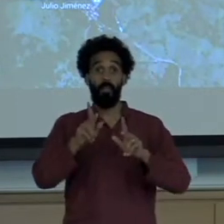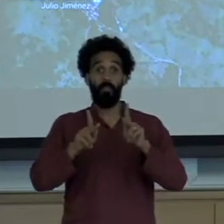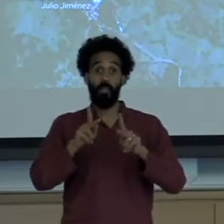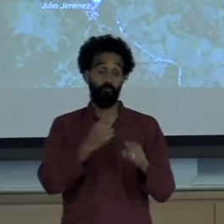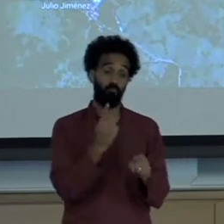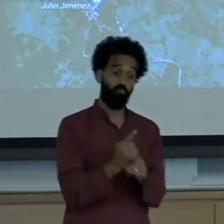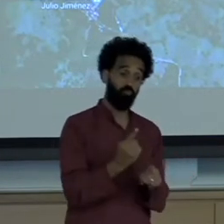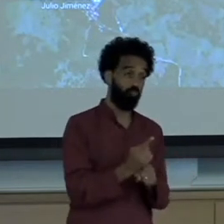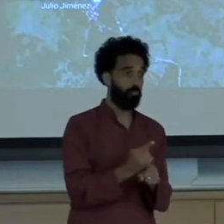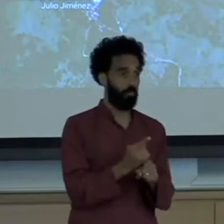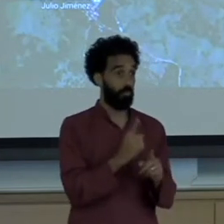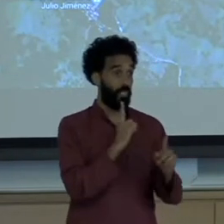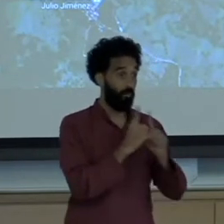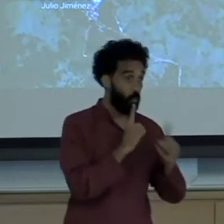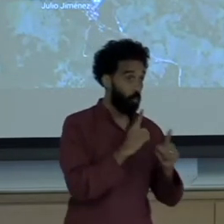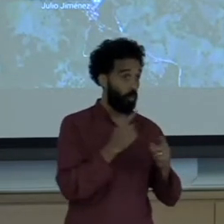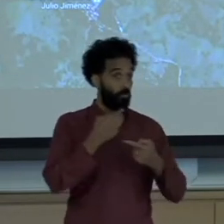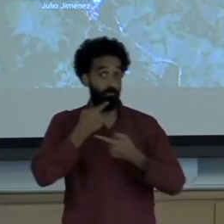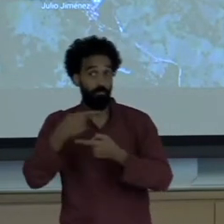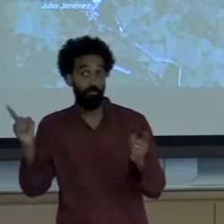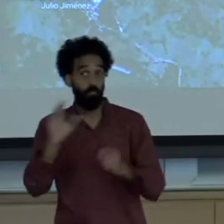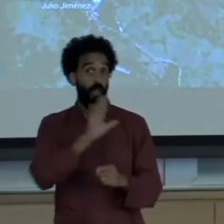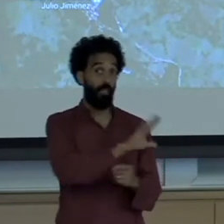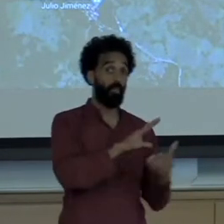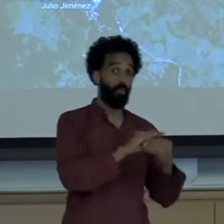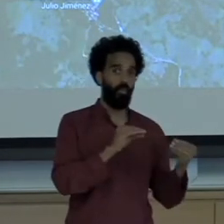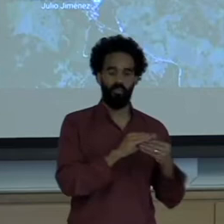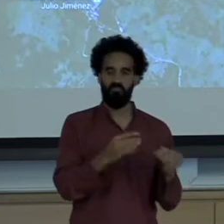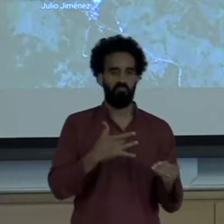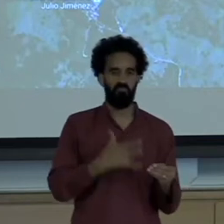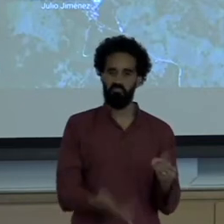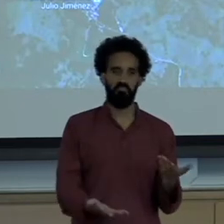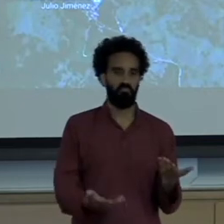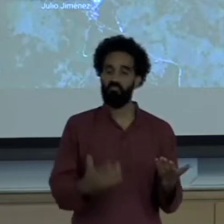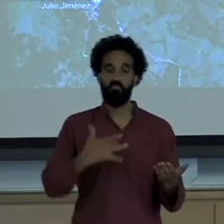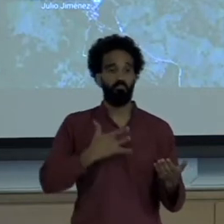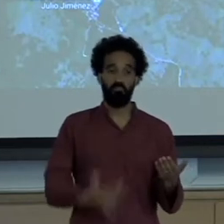So that the historically entrenched colonial pattern and colonial discourse